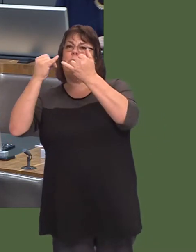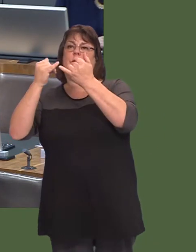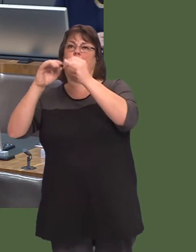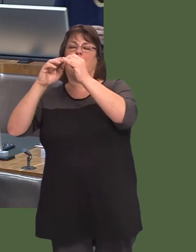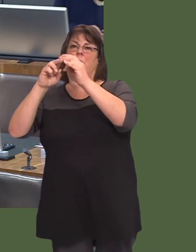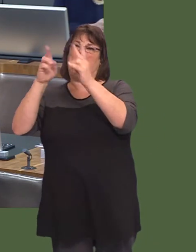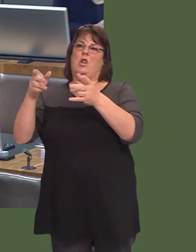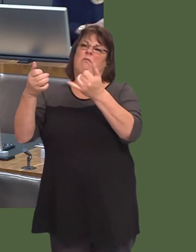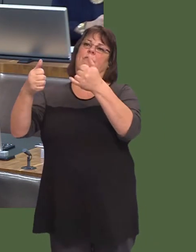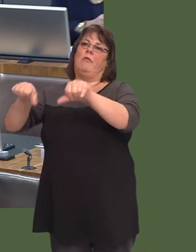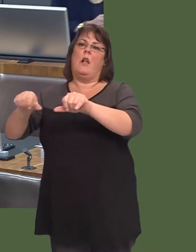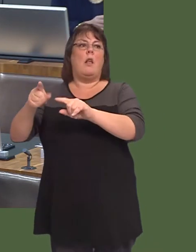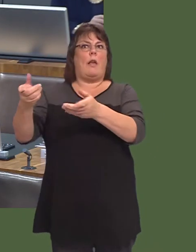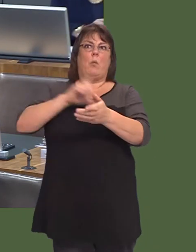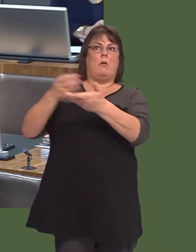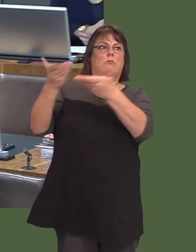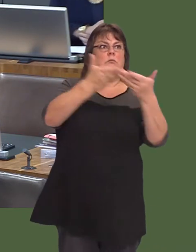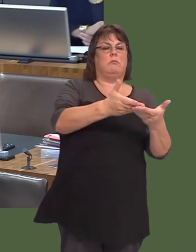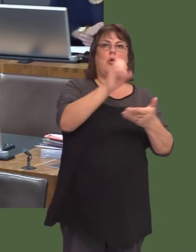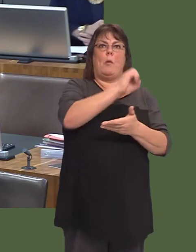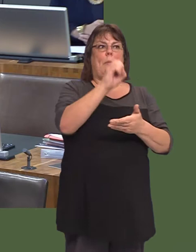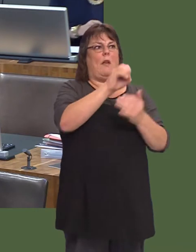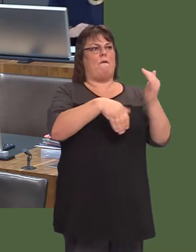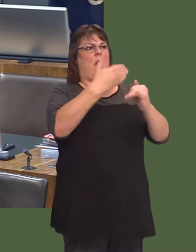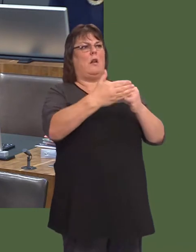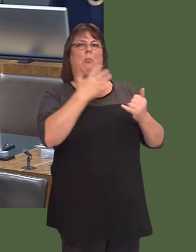Itís a consolation prize we very much welcome, of course, in that regard.